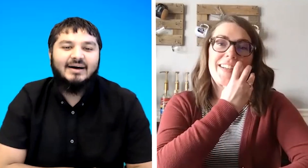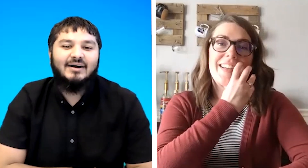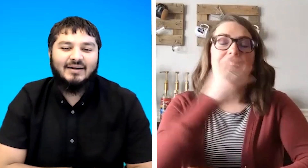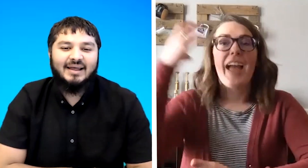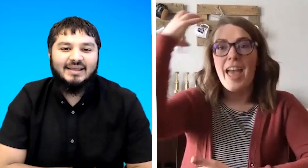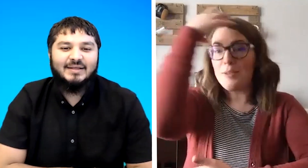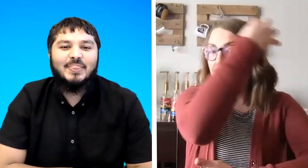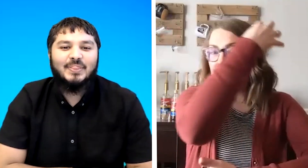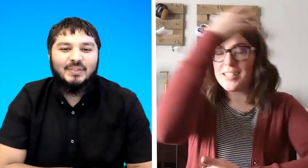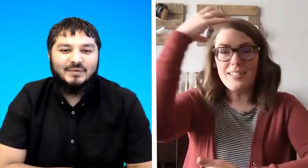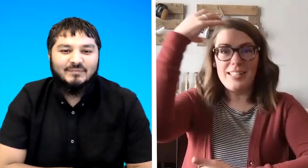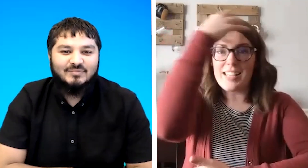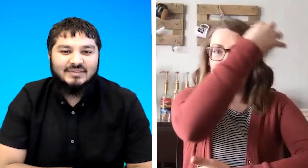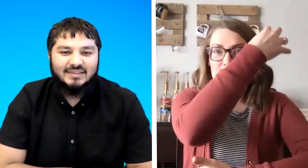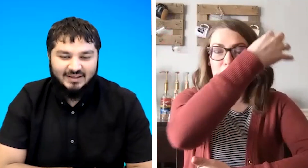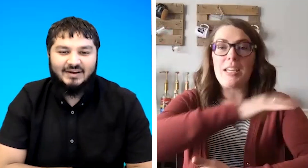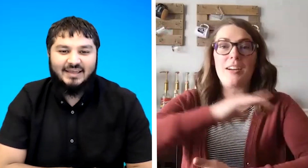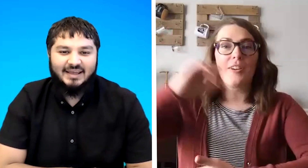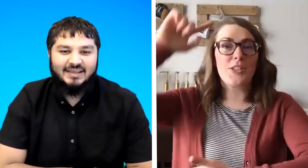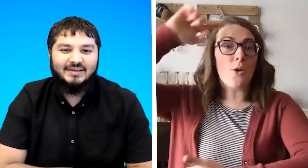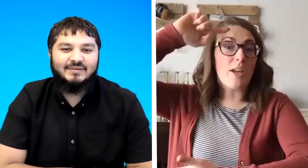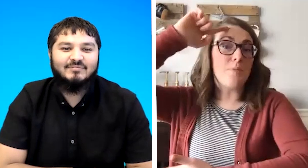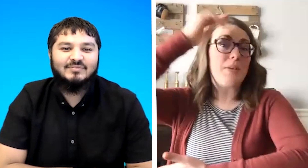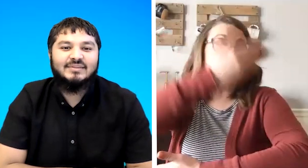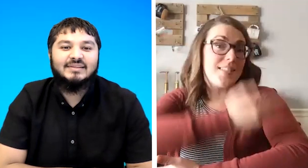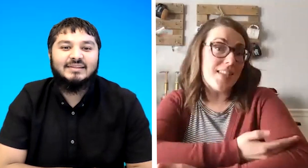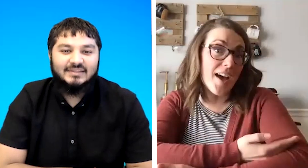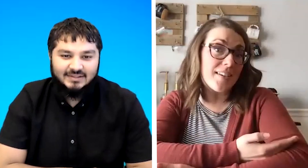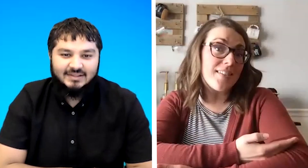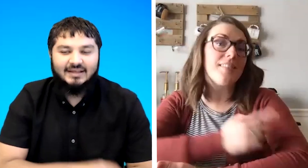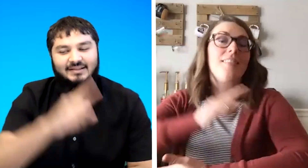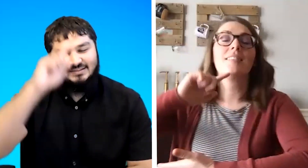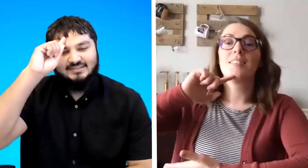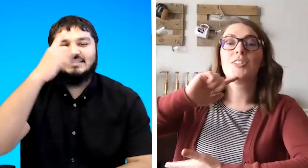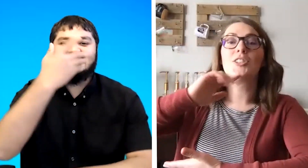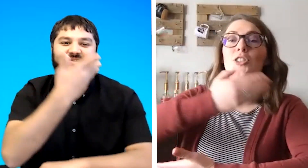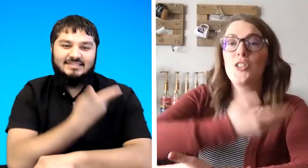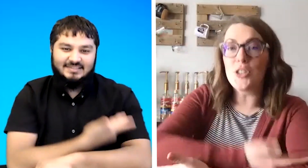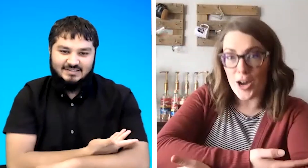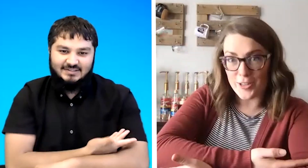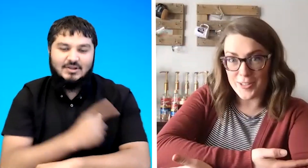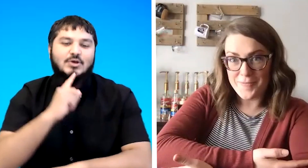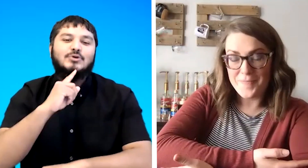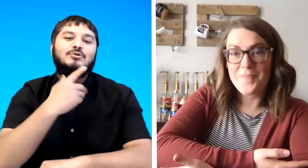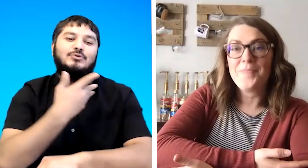all right and masculine signs are up here so it could be son daughter